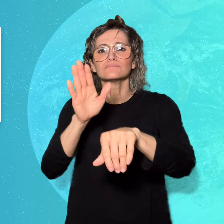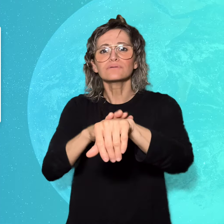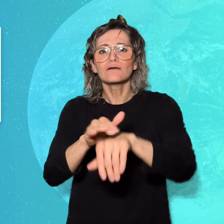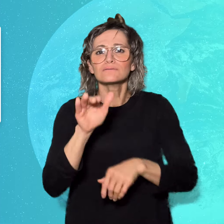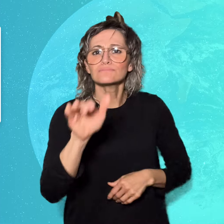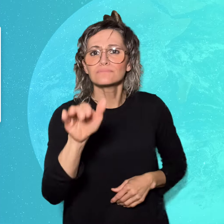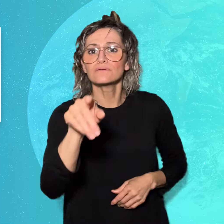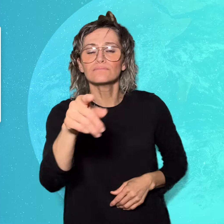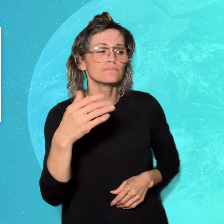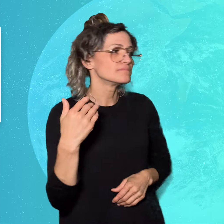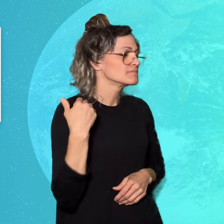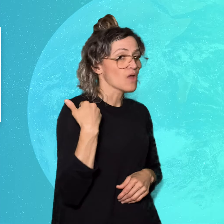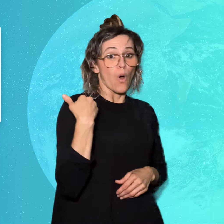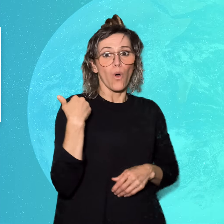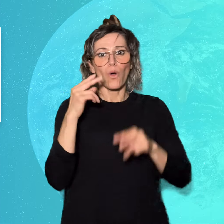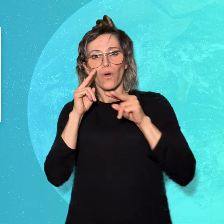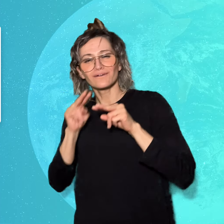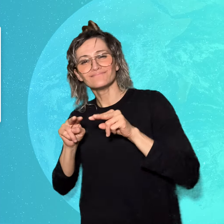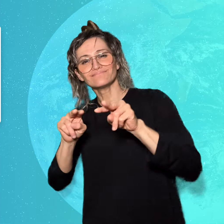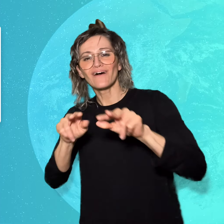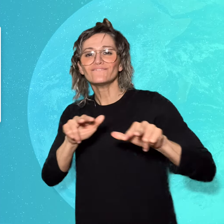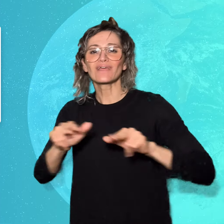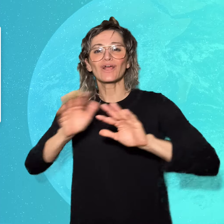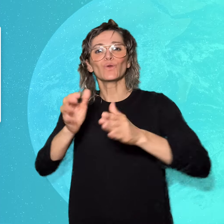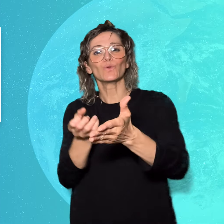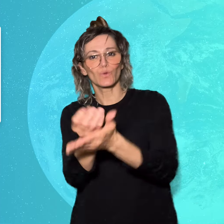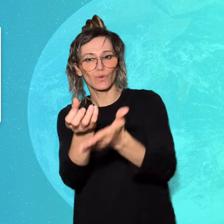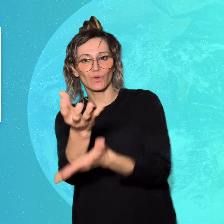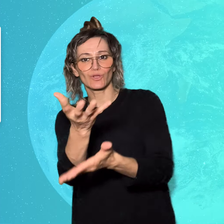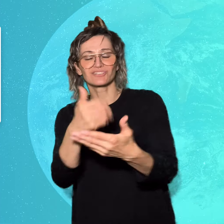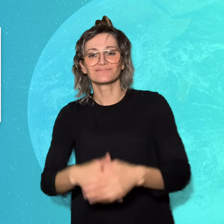so that you'll never miss a video!